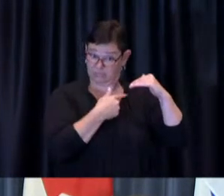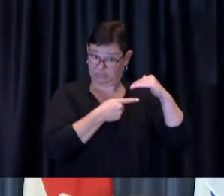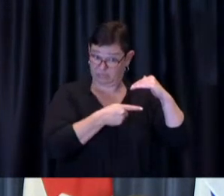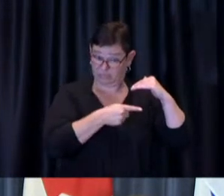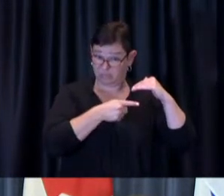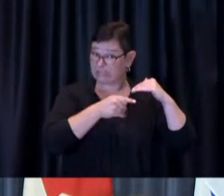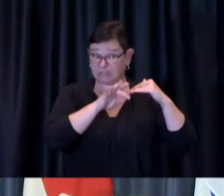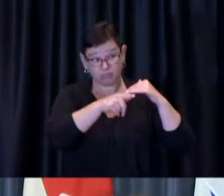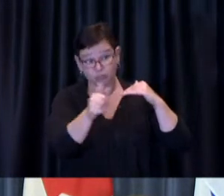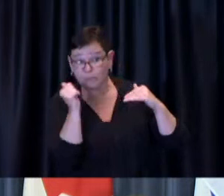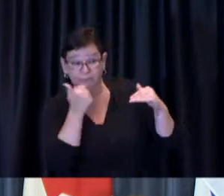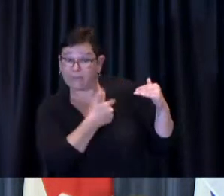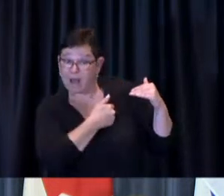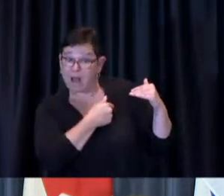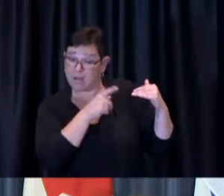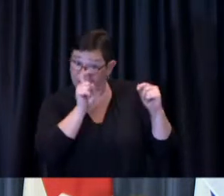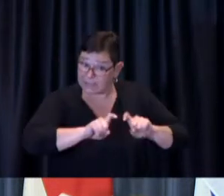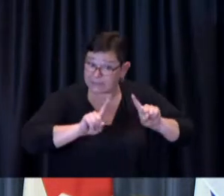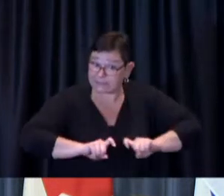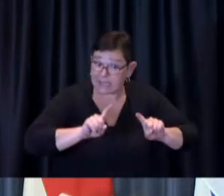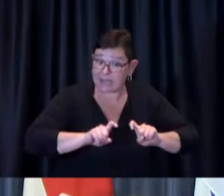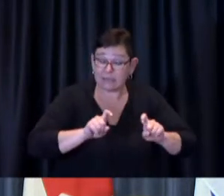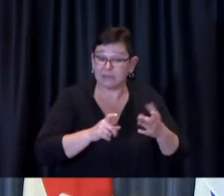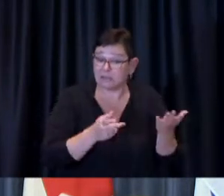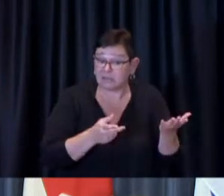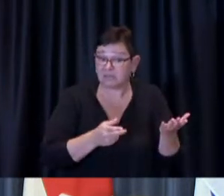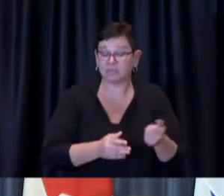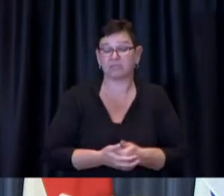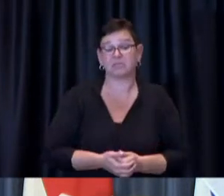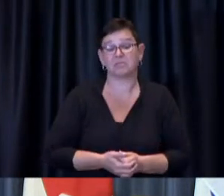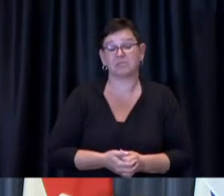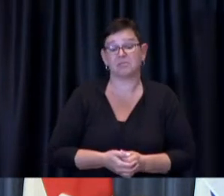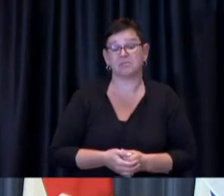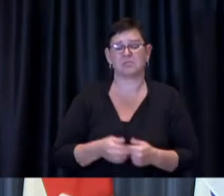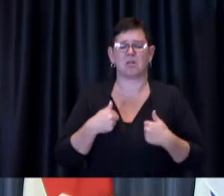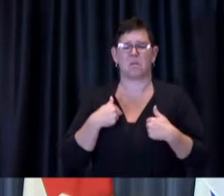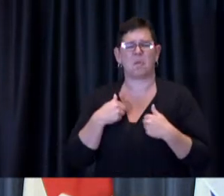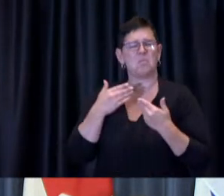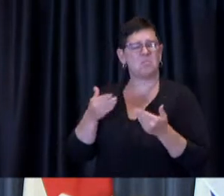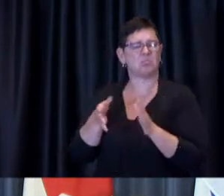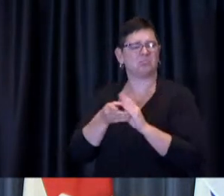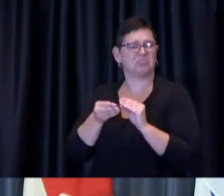well i'll start and dr davila may wish to add we obviously uh are going to